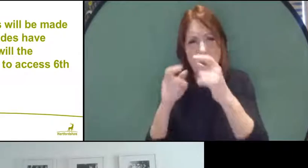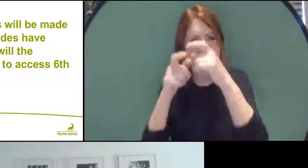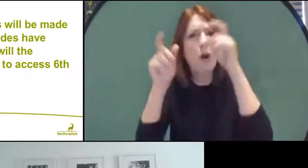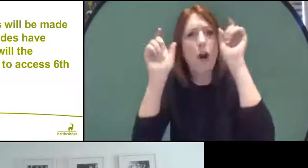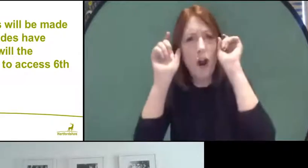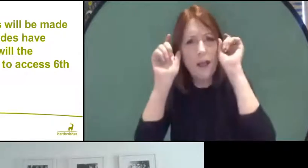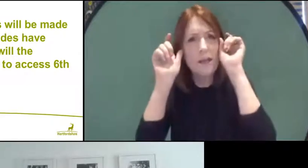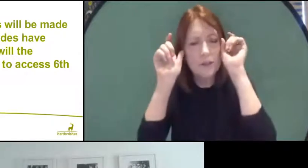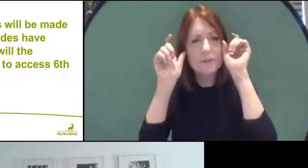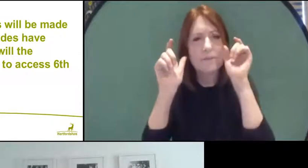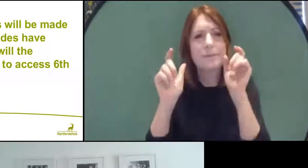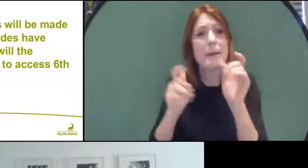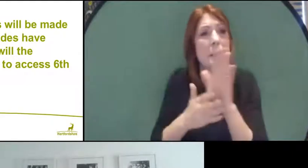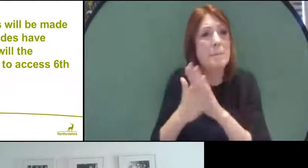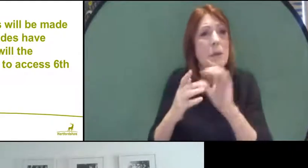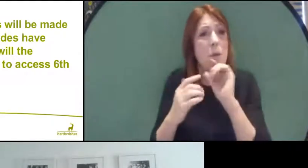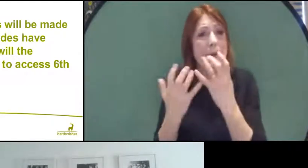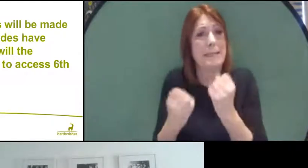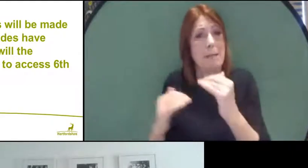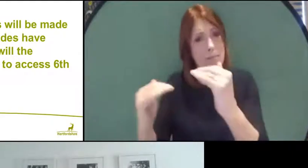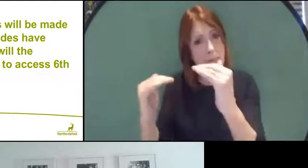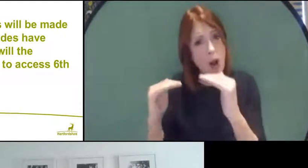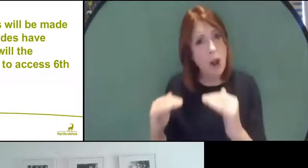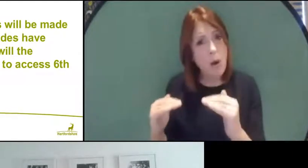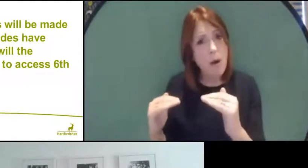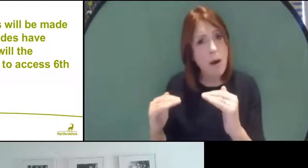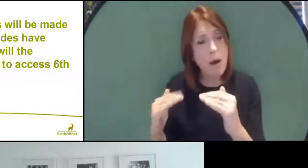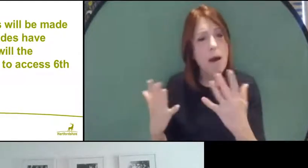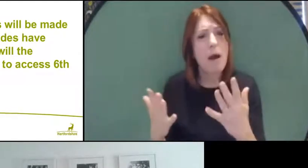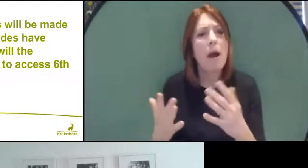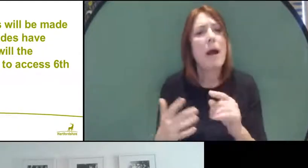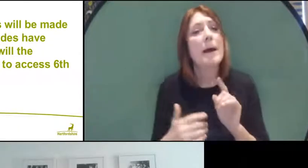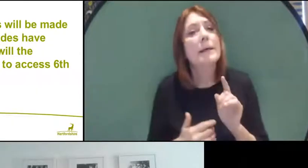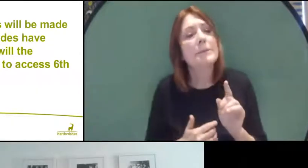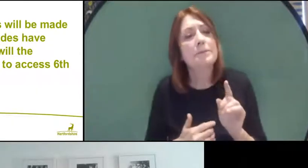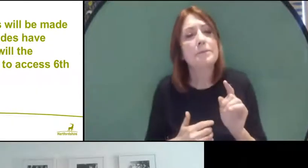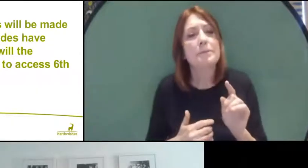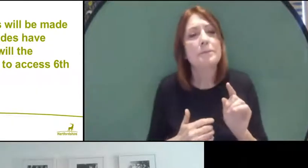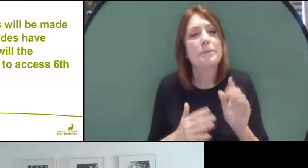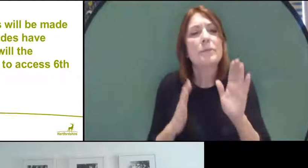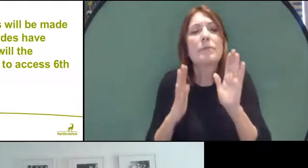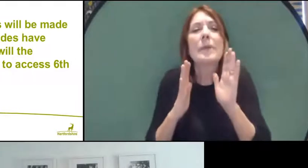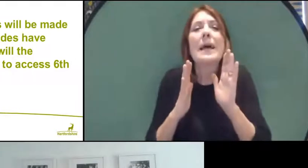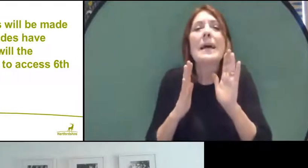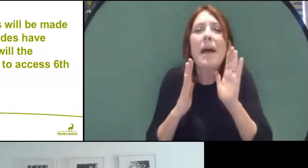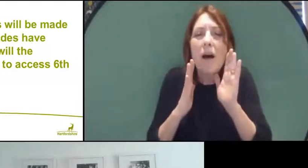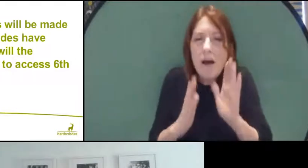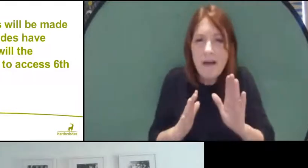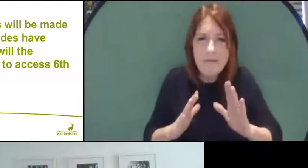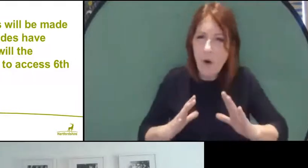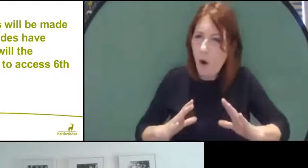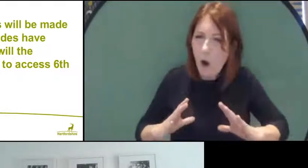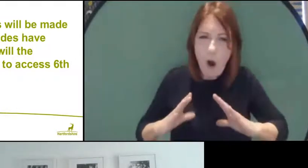the allowances that are made are meant to be built in for the grades anyway, so if you've missed for